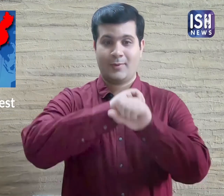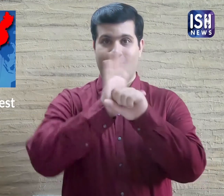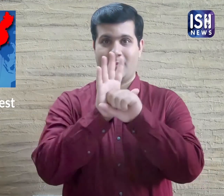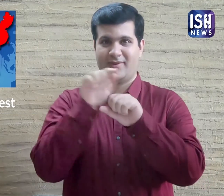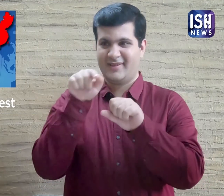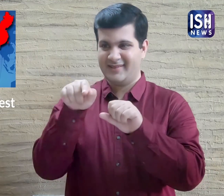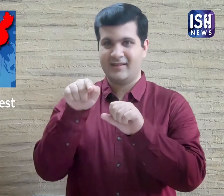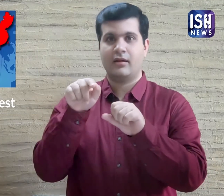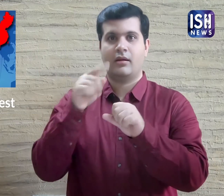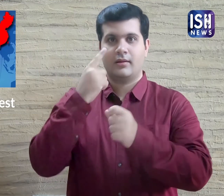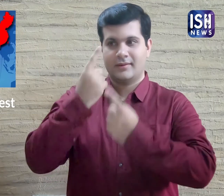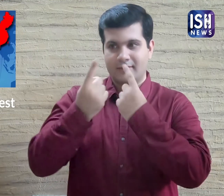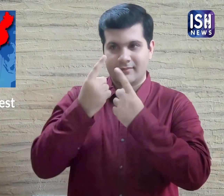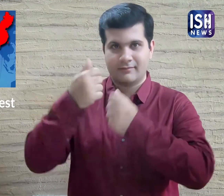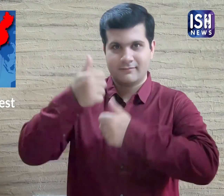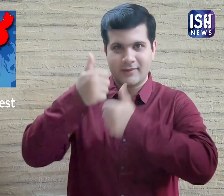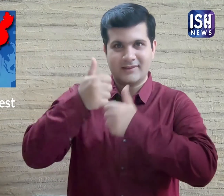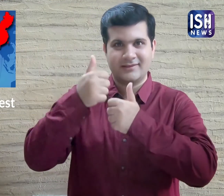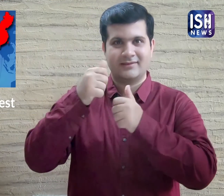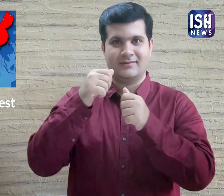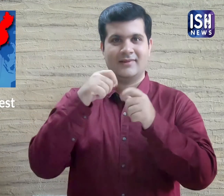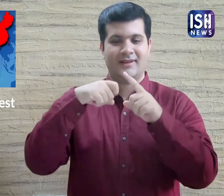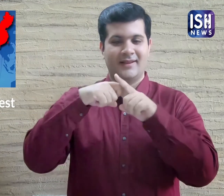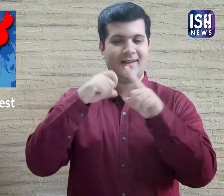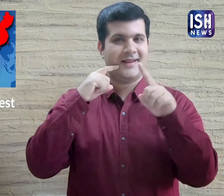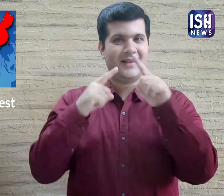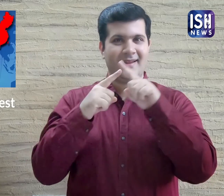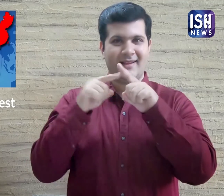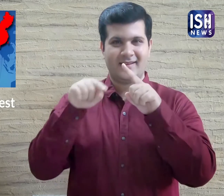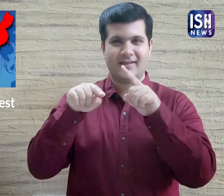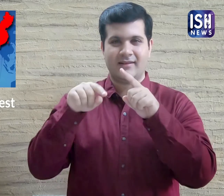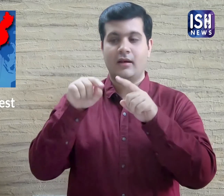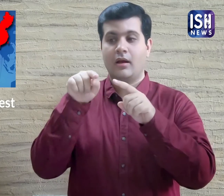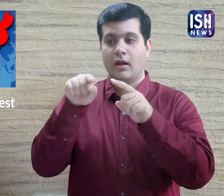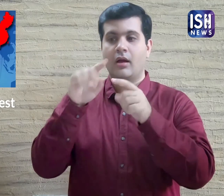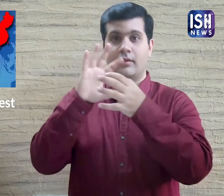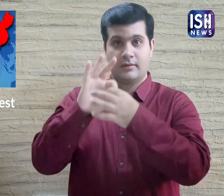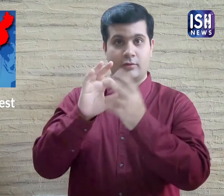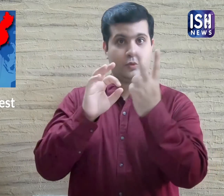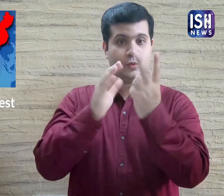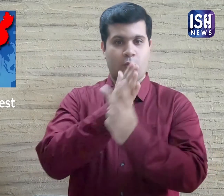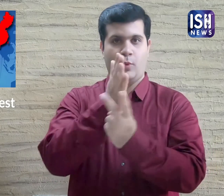There are two types of COVID-19 test kits.